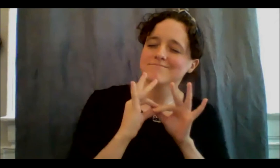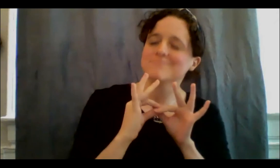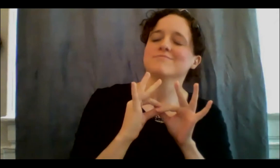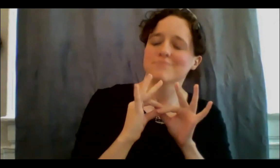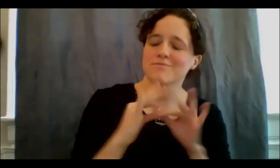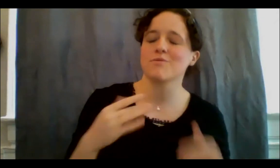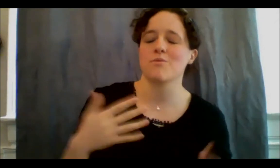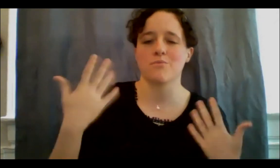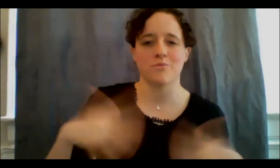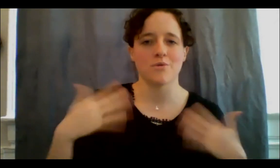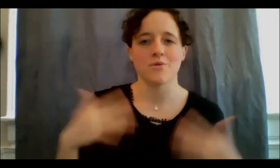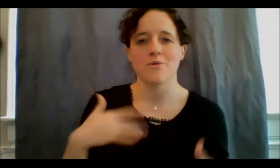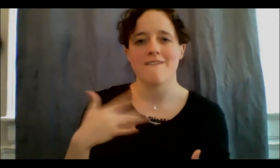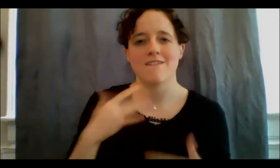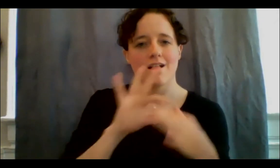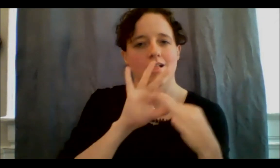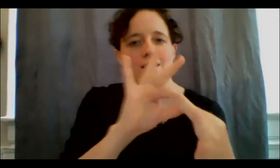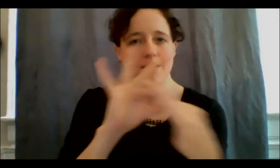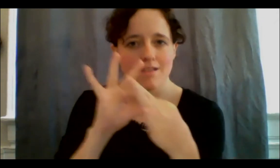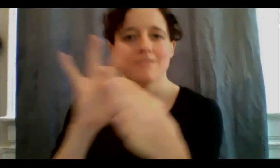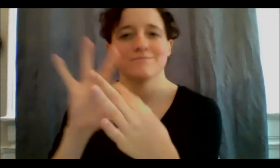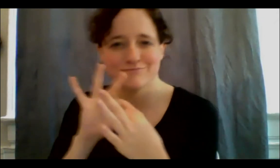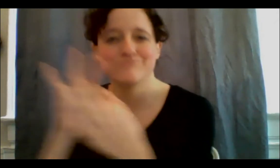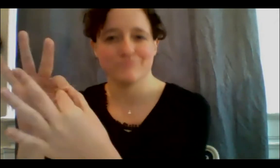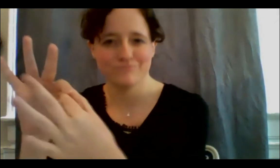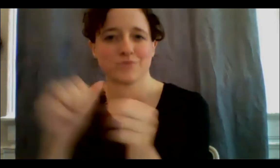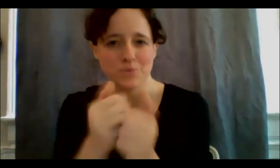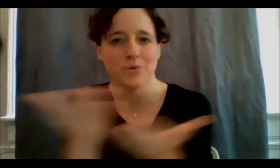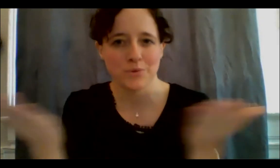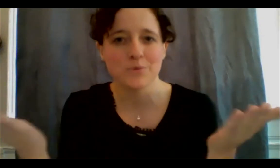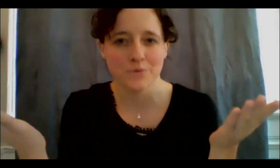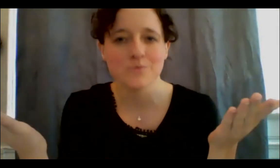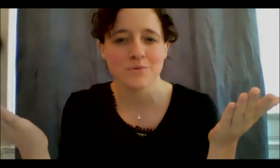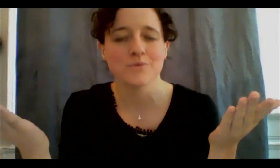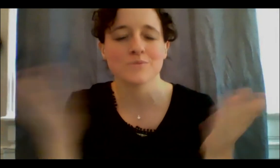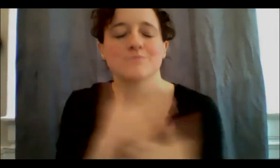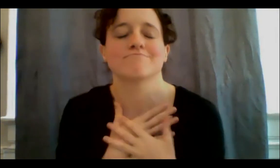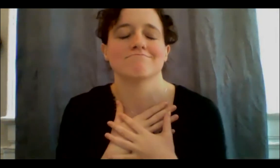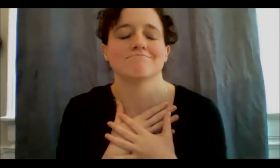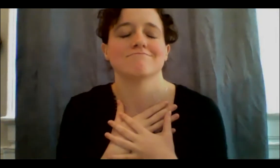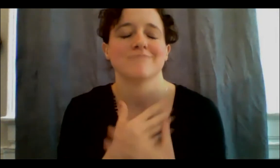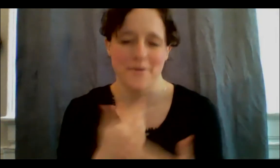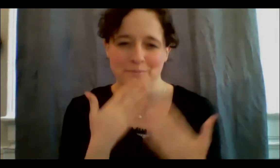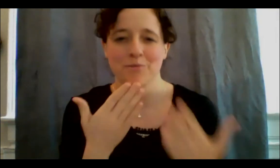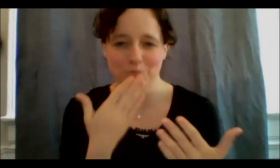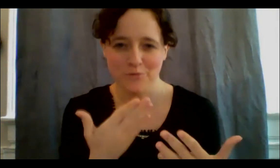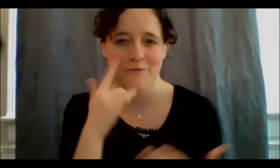through the words that you are sharing today, so I am extremely grateful for that